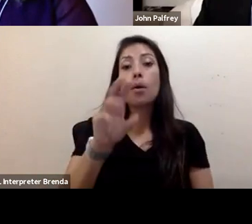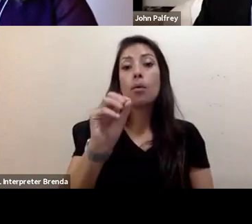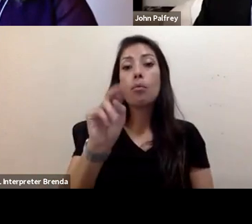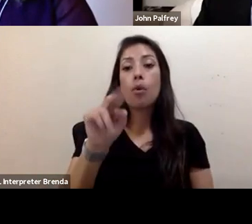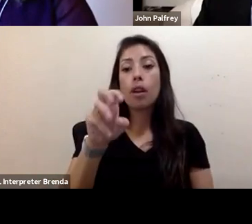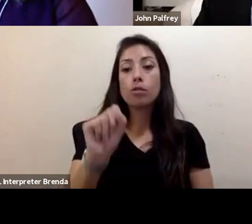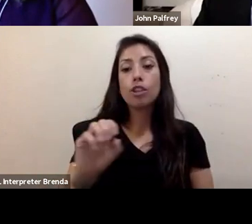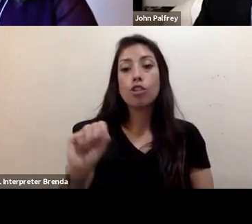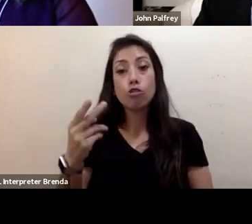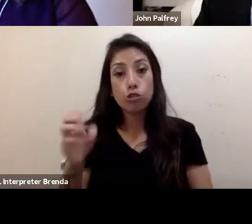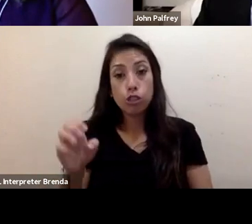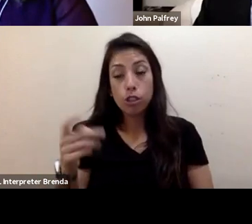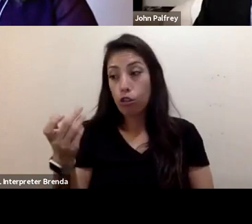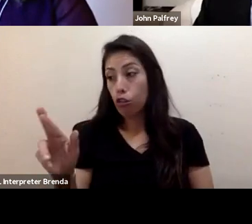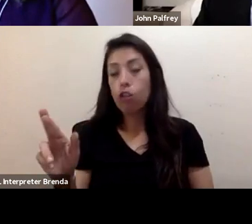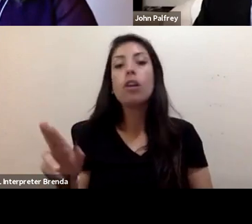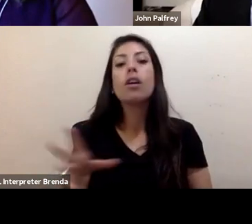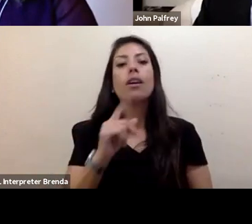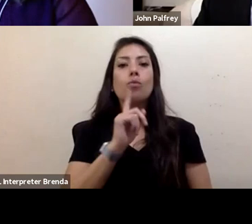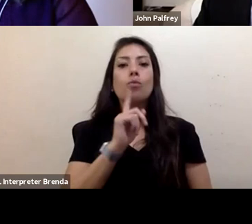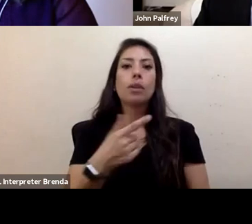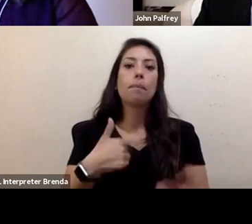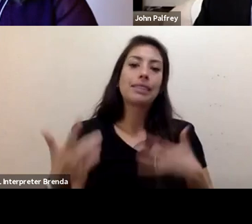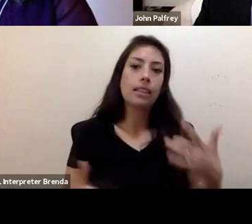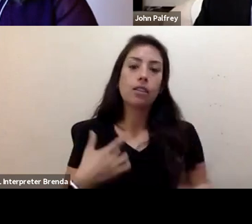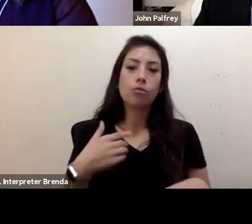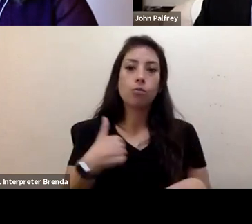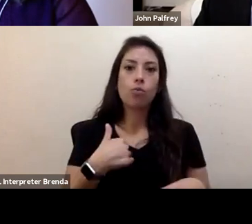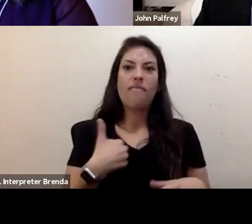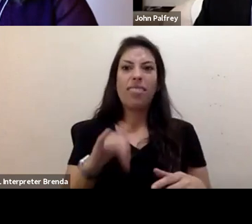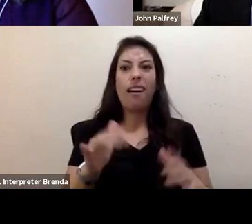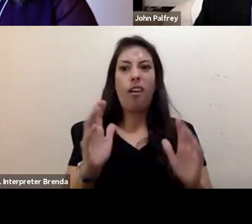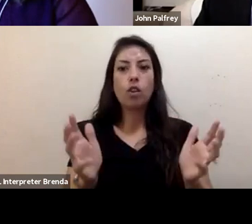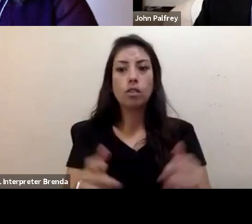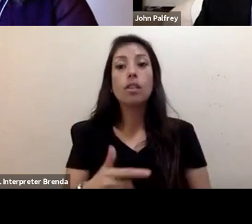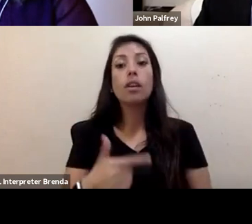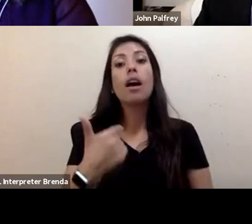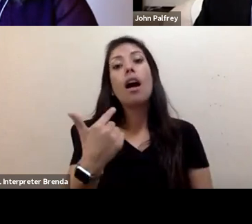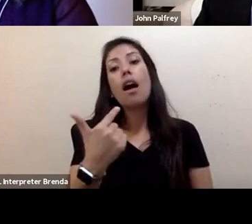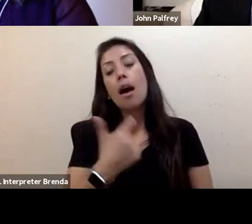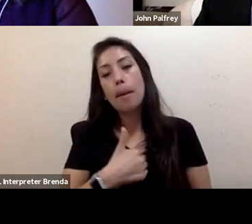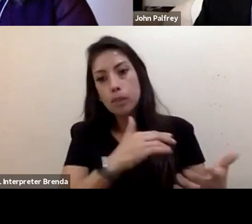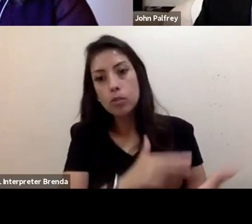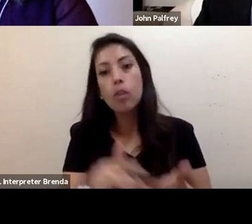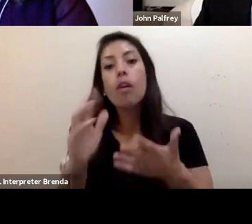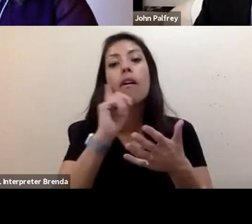and I'm so excited to have this conversation. I am a scholar of public health, and as a scholar of public health,